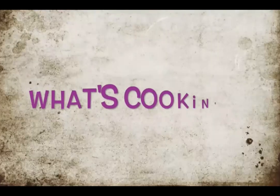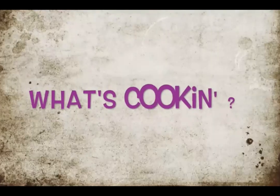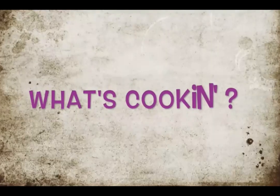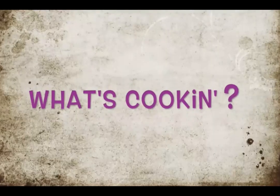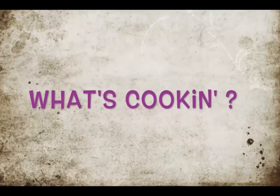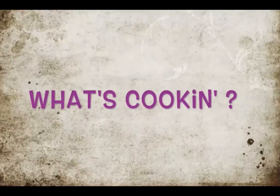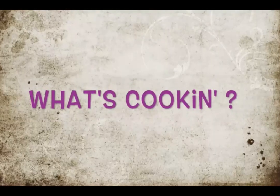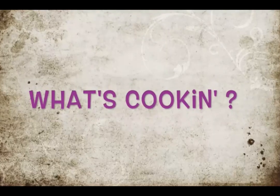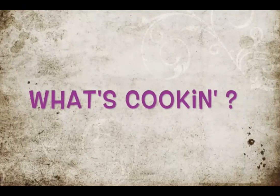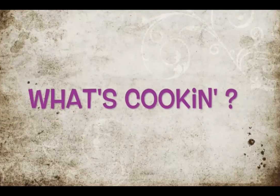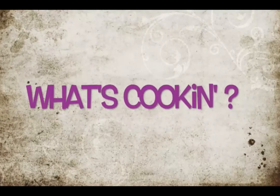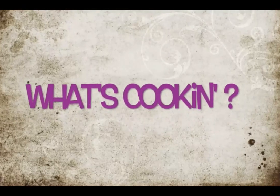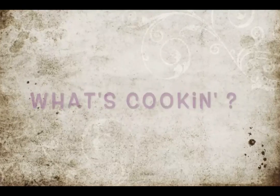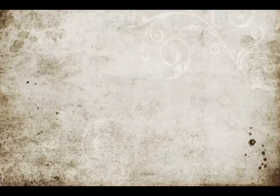Let's cook up something tasty from the garden.